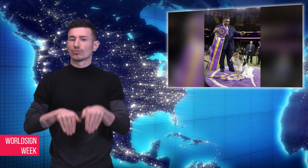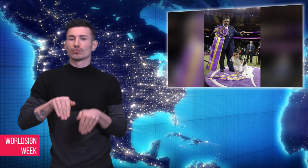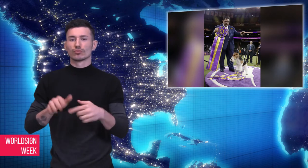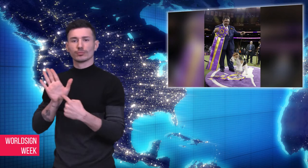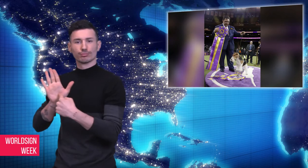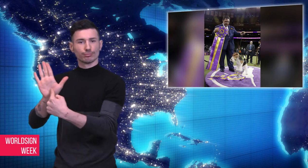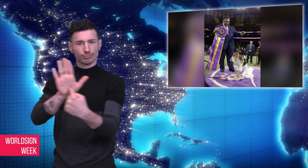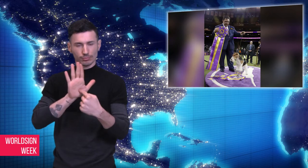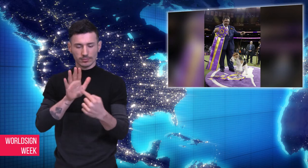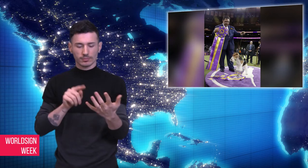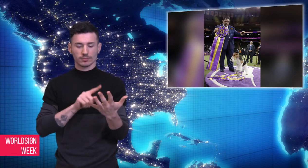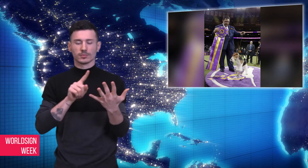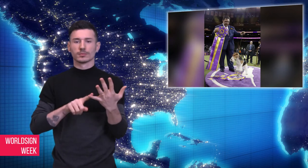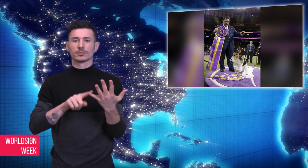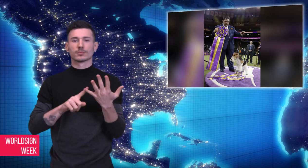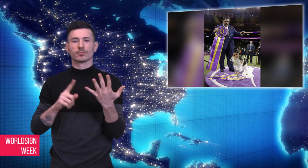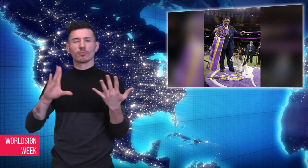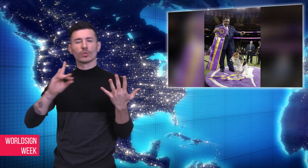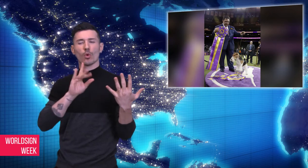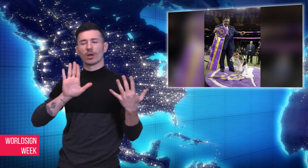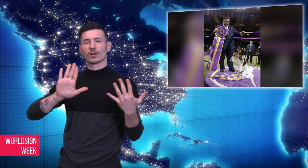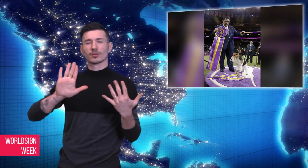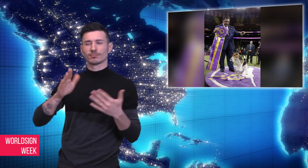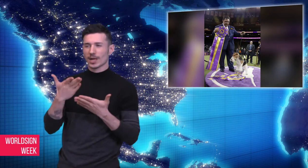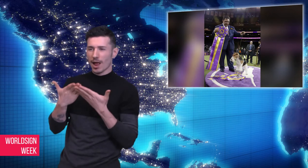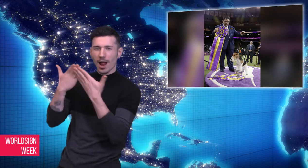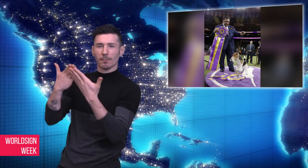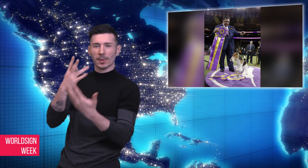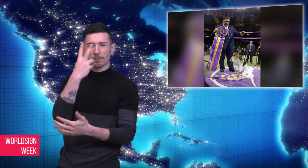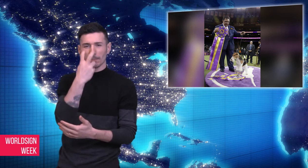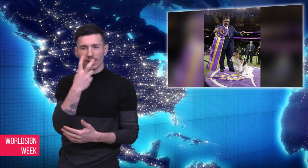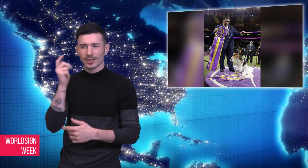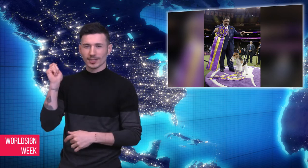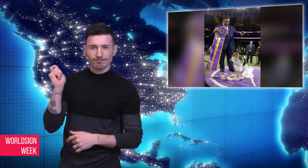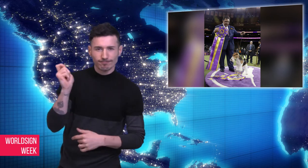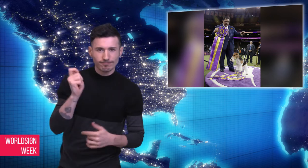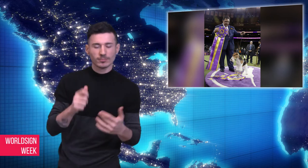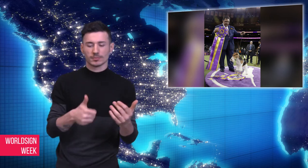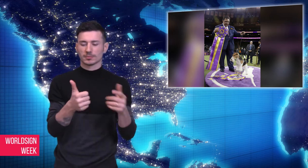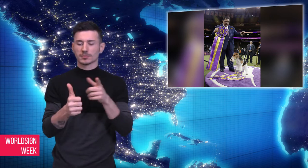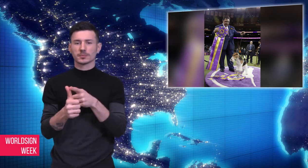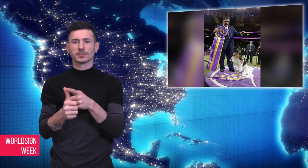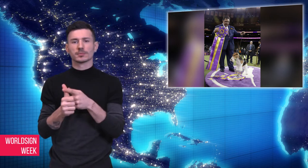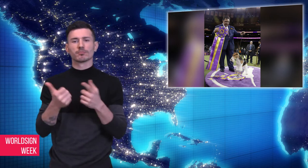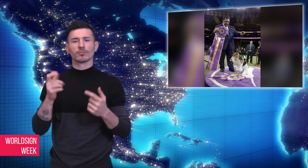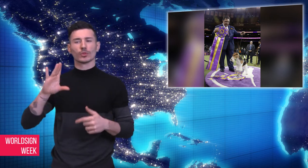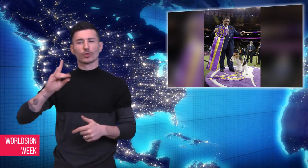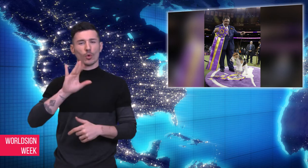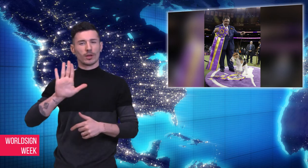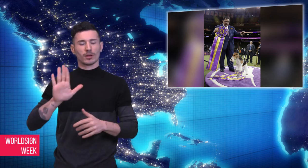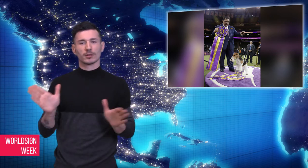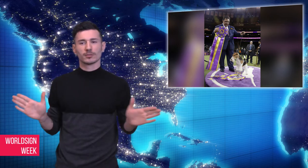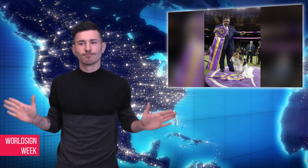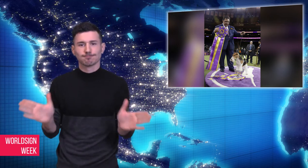terrier. The winner of each group then competed in the